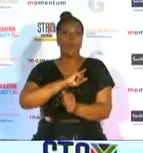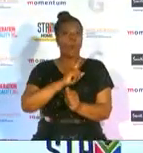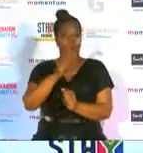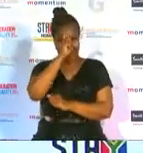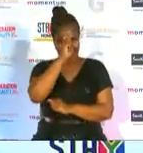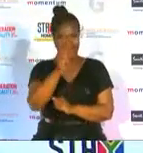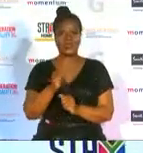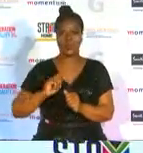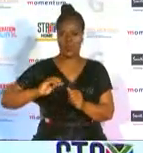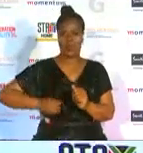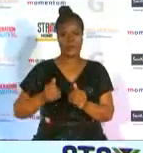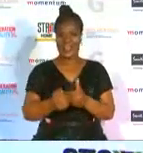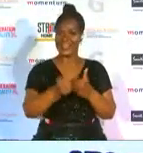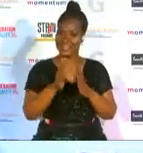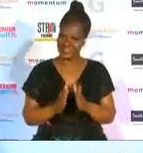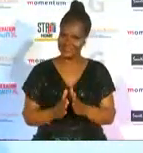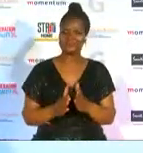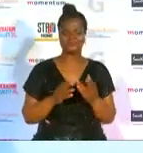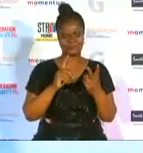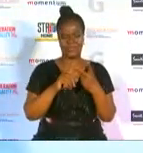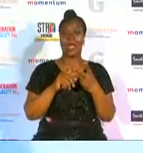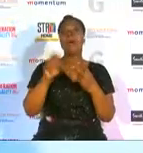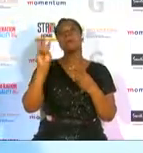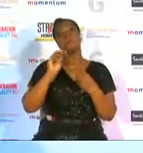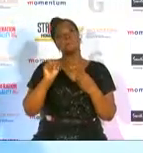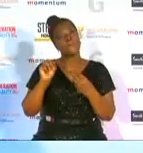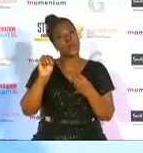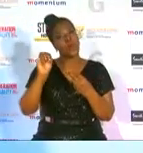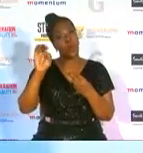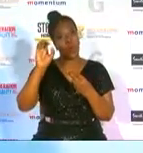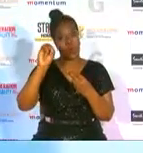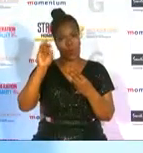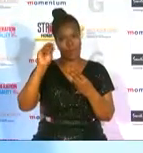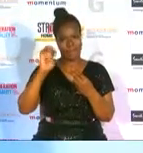leadership and to momentum for leading the way in corporate south